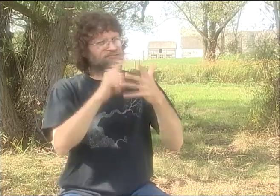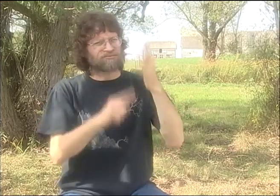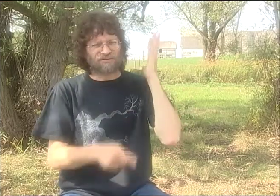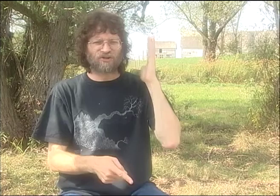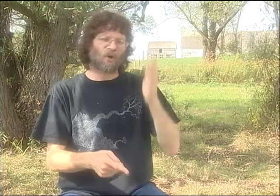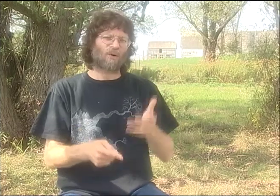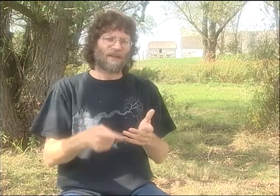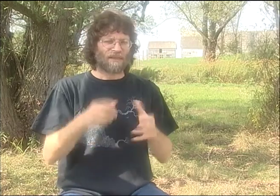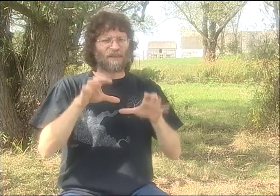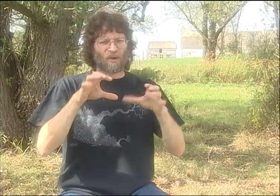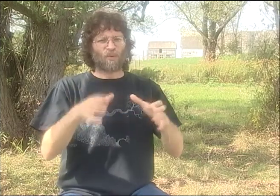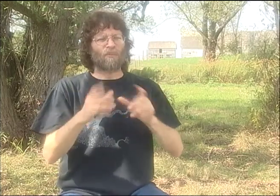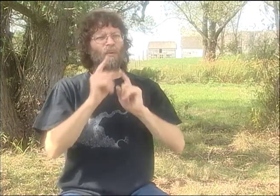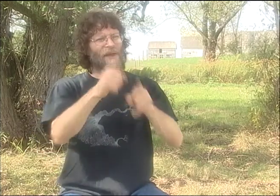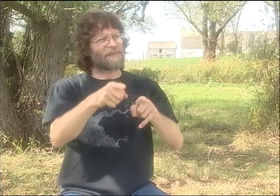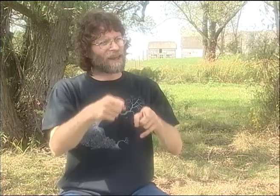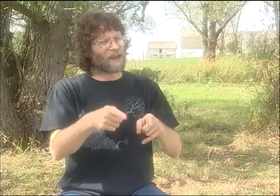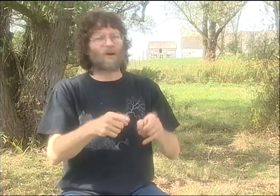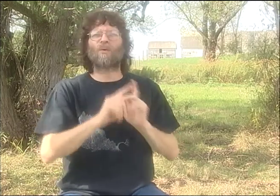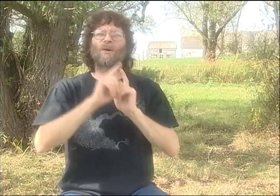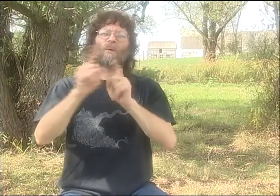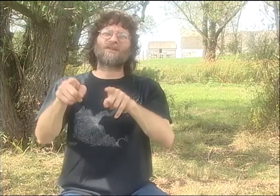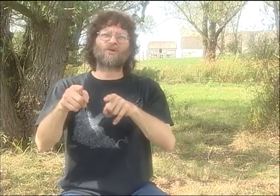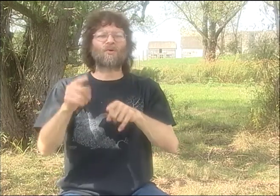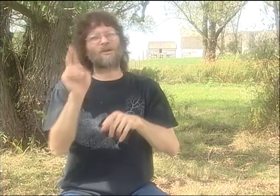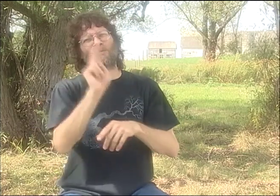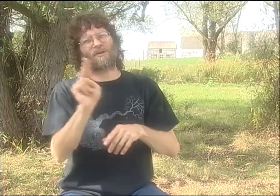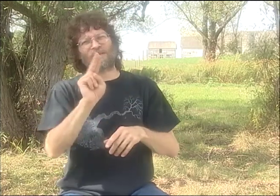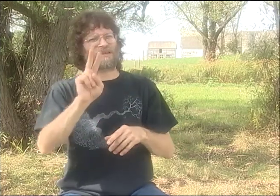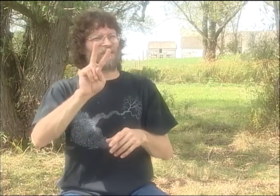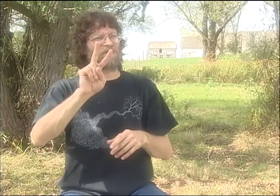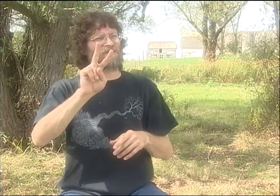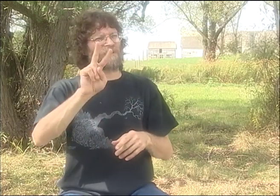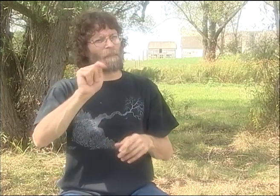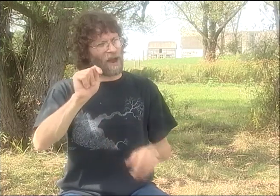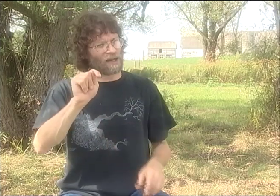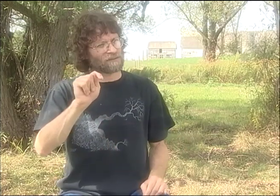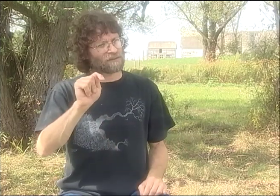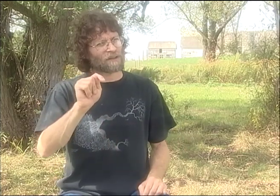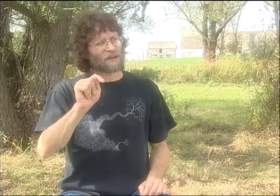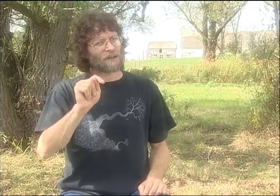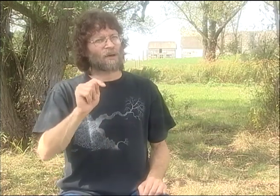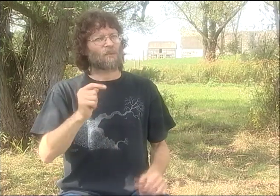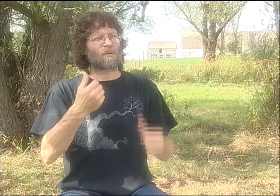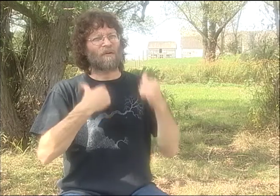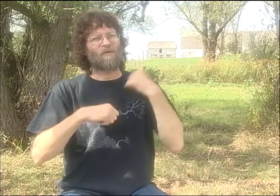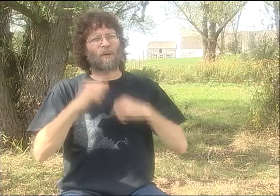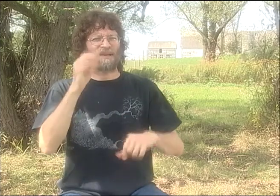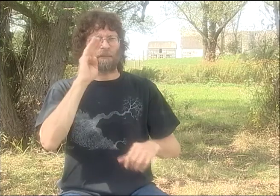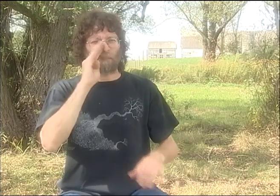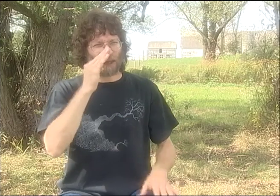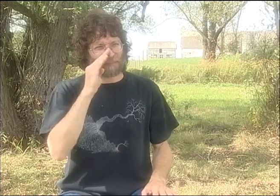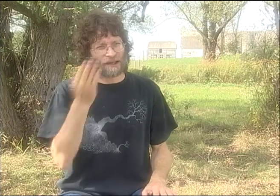AND IT'S A GATHERING OF STORYTELLERS, MUSICIANS, POETS, PERFORMANCE ARTISTS ALL OVER. SO WE AS A GROUP WENT AND PERFORMED THERE.